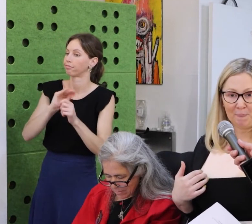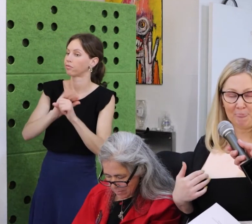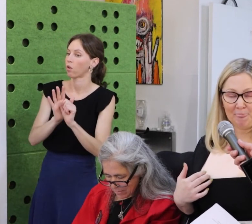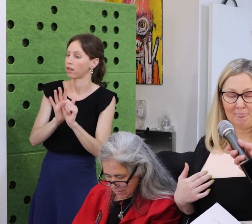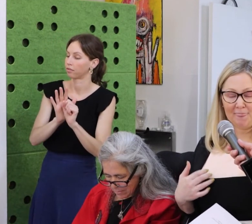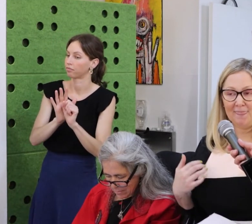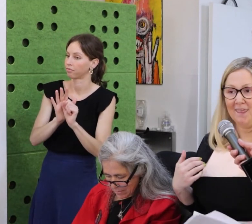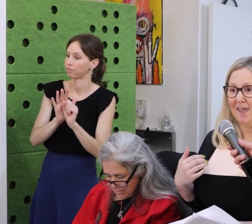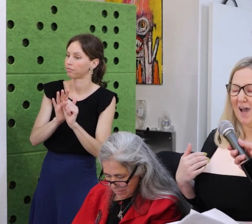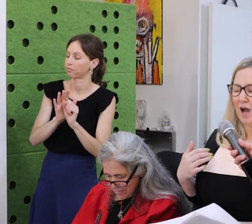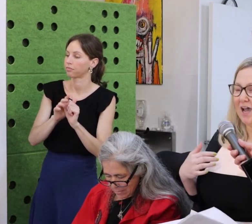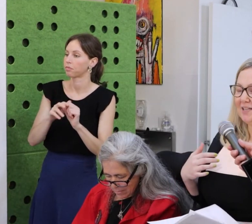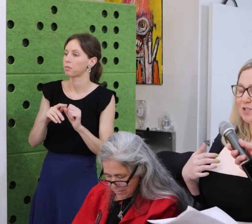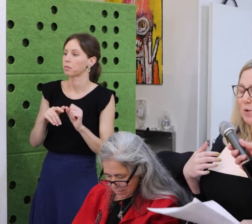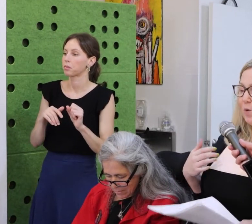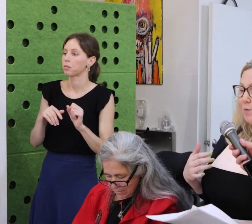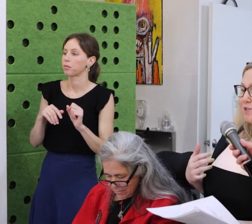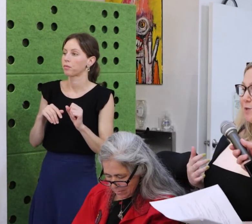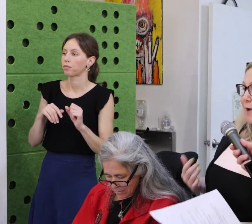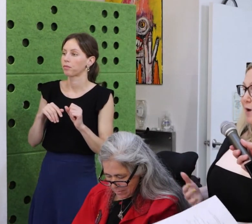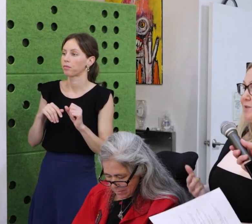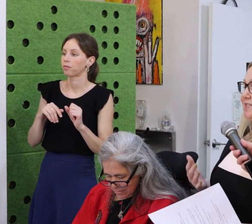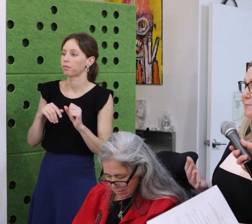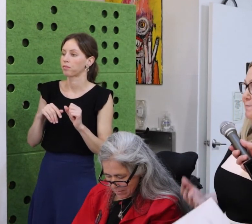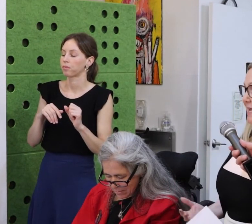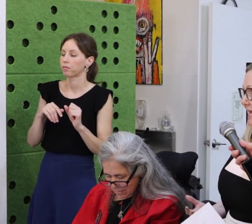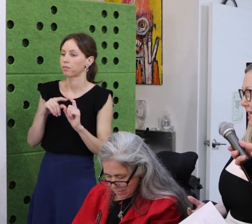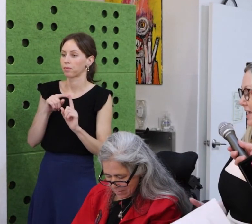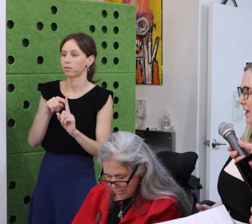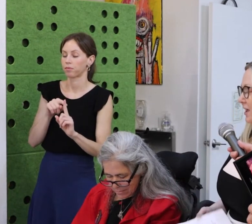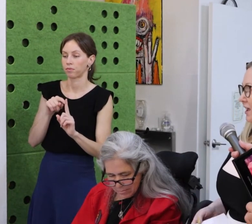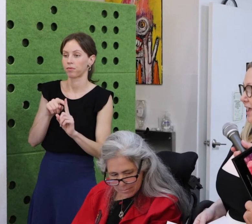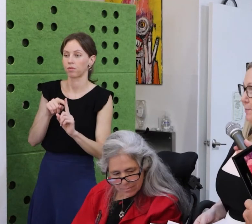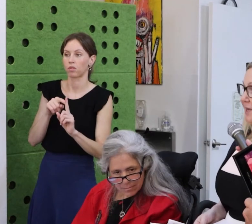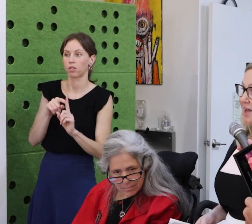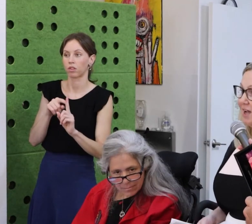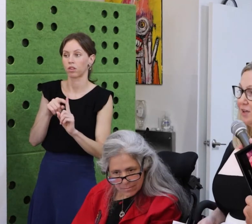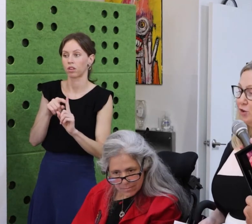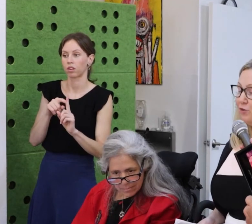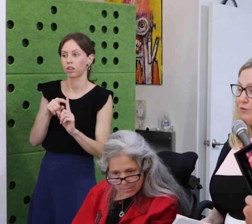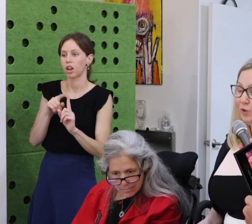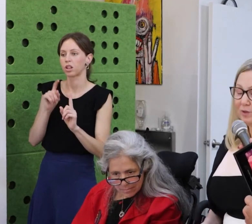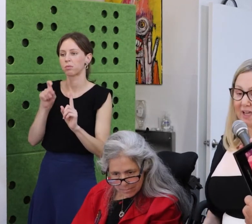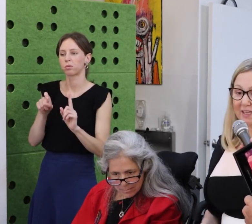But at the age of 20, I was devastated that I might have a